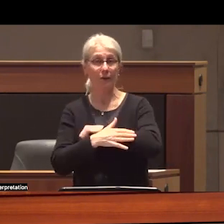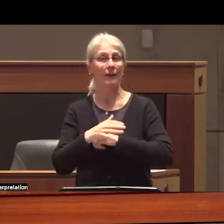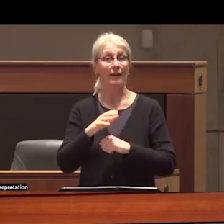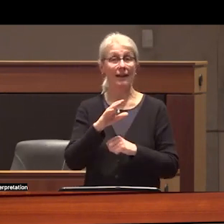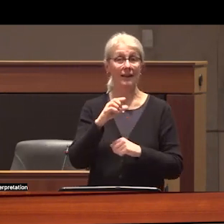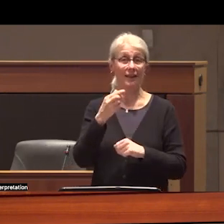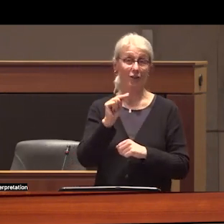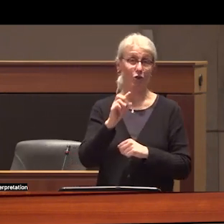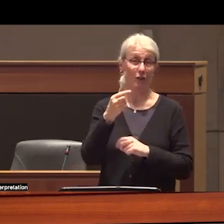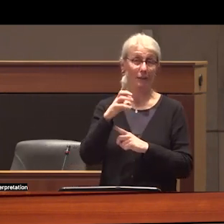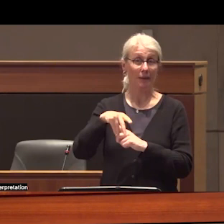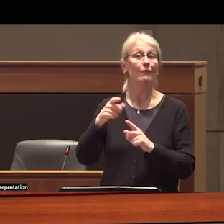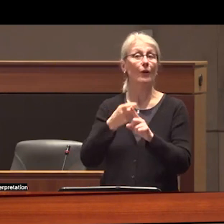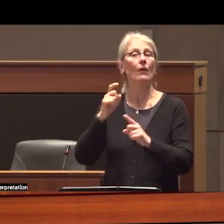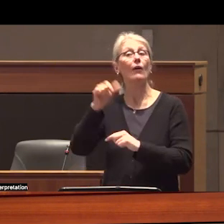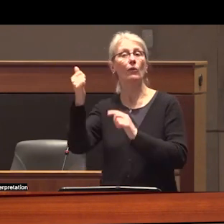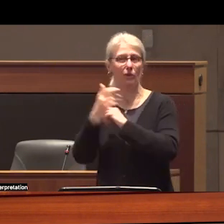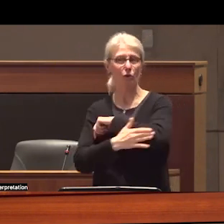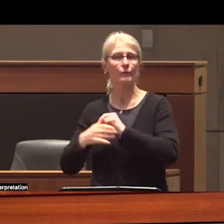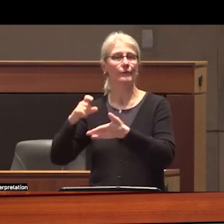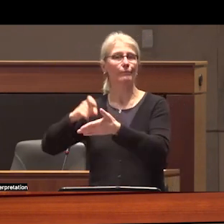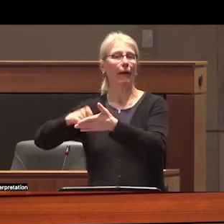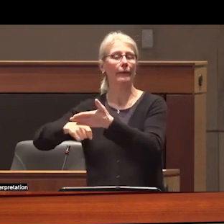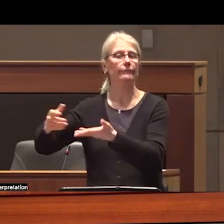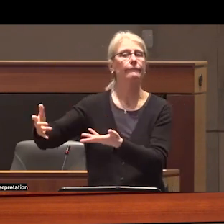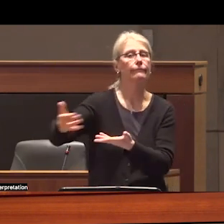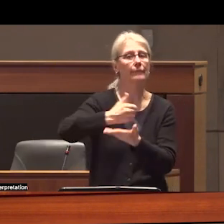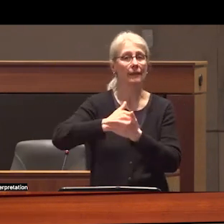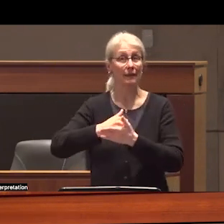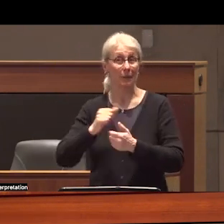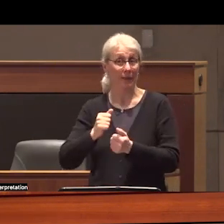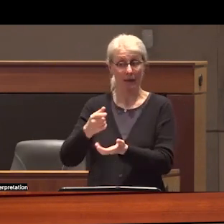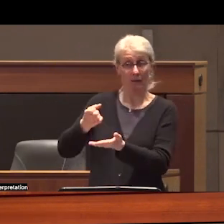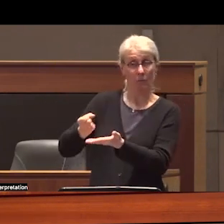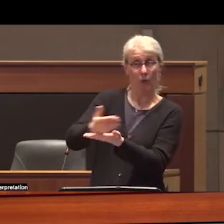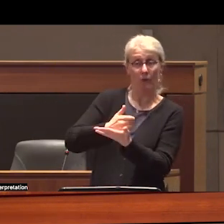resource extraction still and much of this wealth is generated abroad and specifically in the global